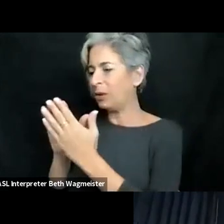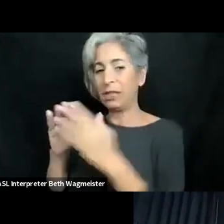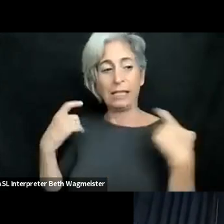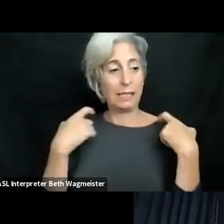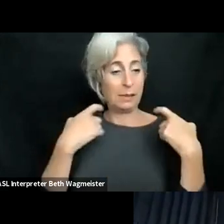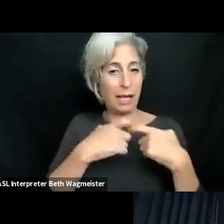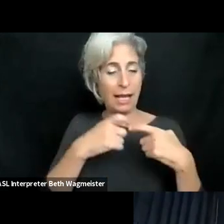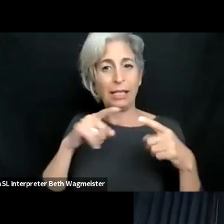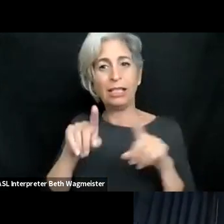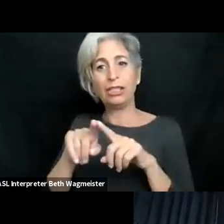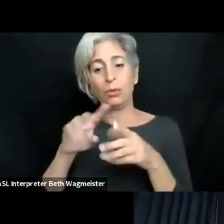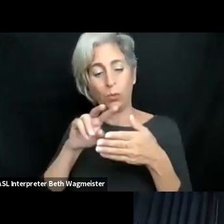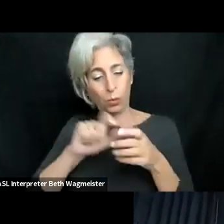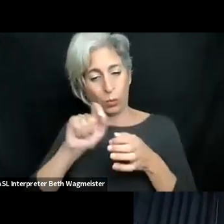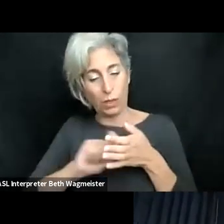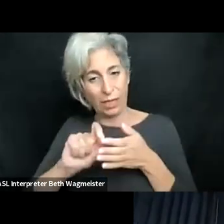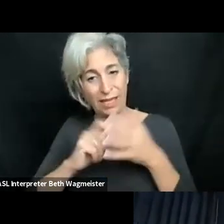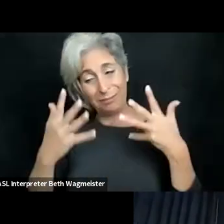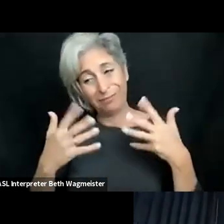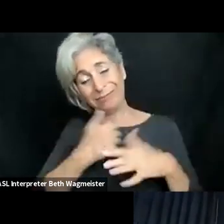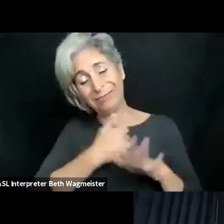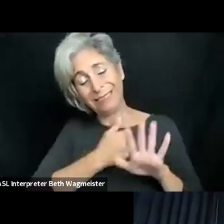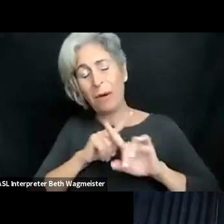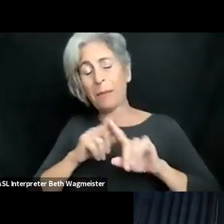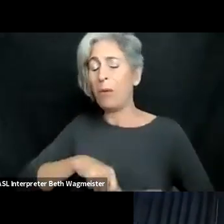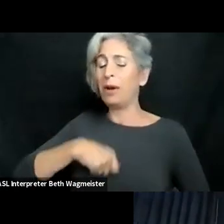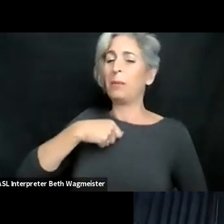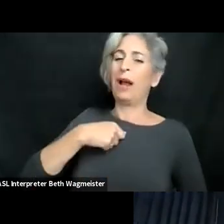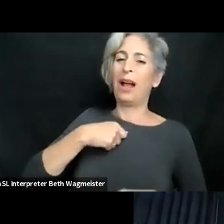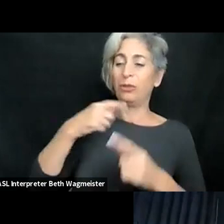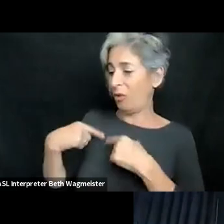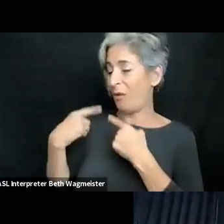in is a seven open courses on accessibility with different